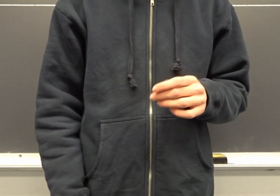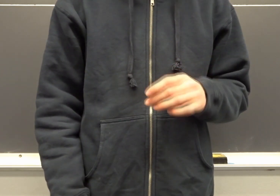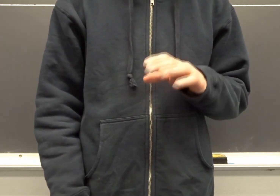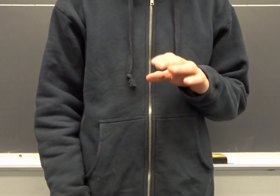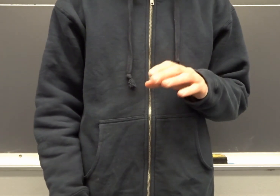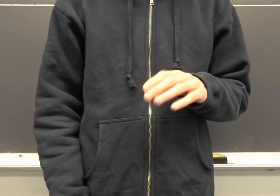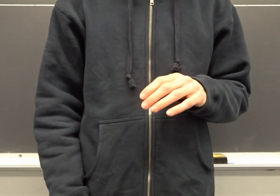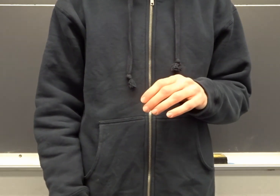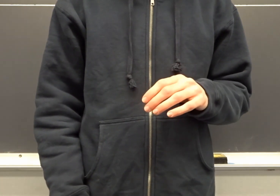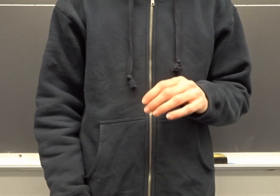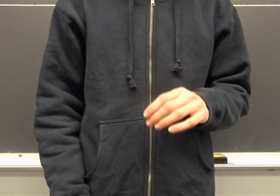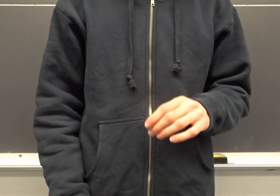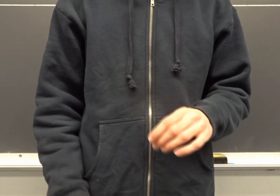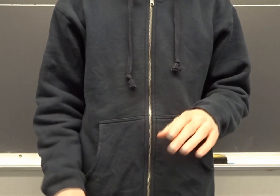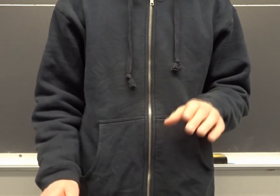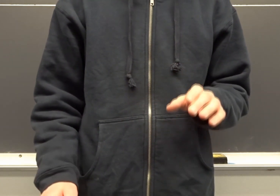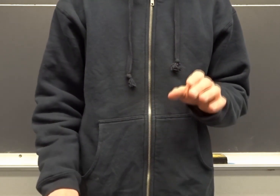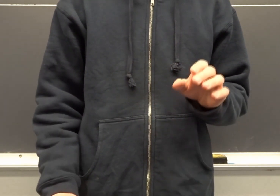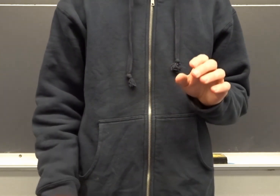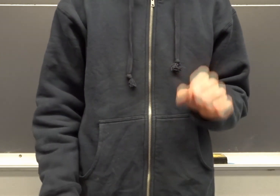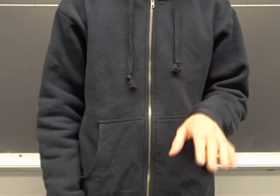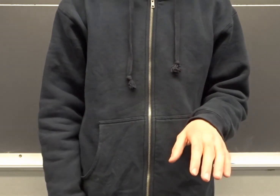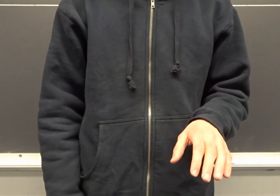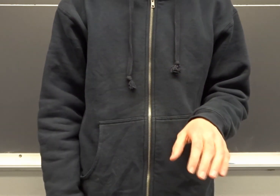Then everything will be just fine.